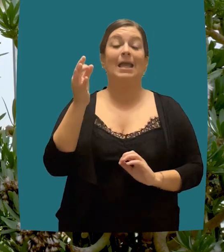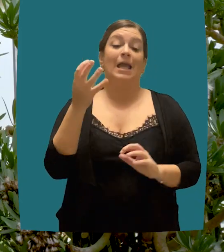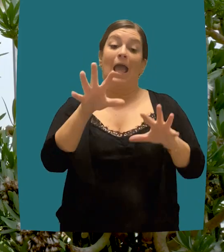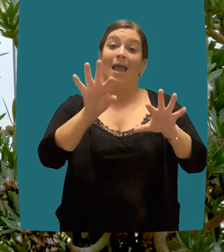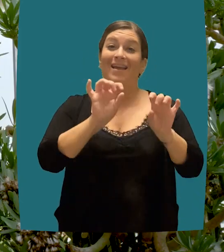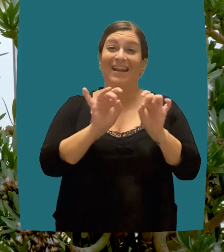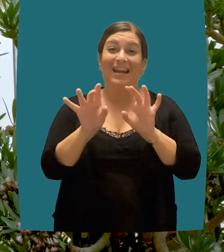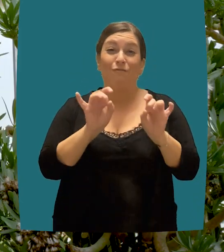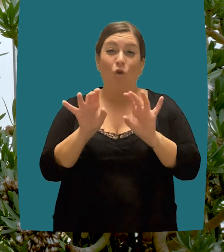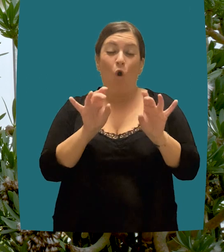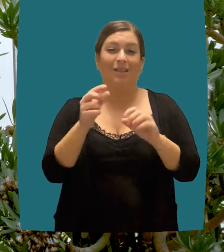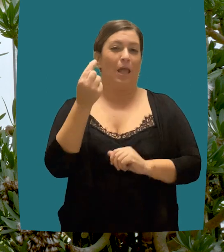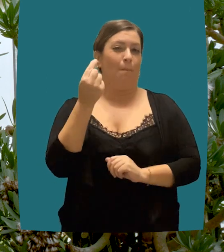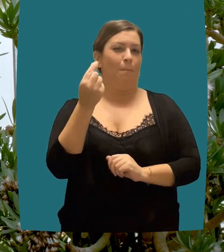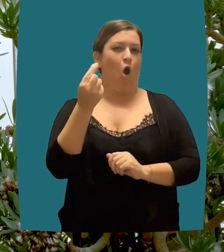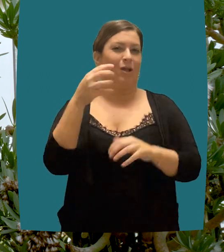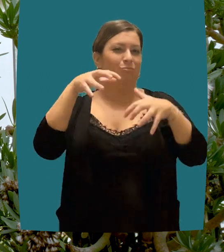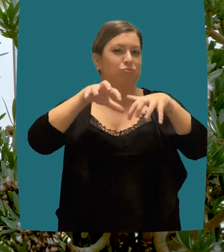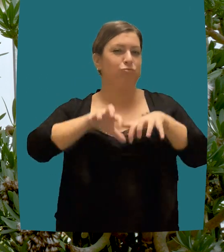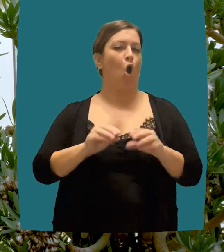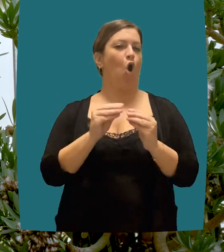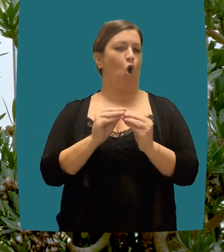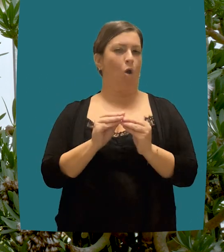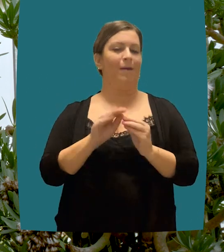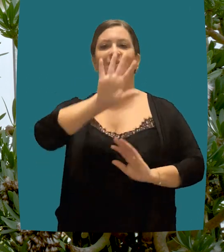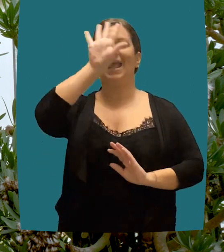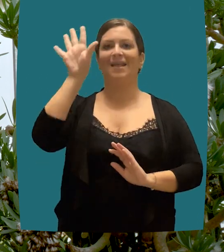The circular economy model certainly meets the need to protect the